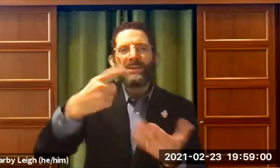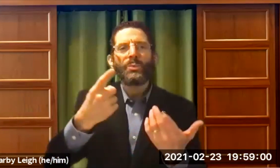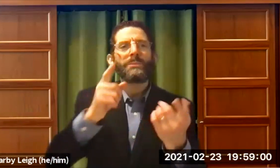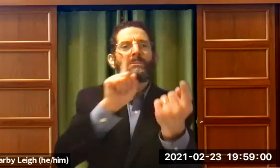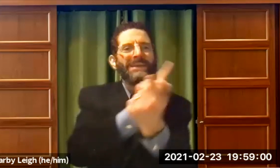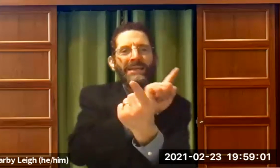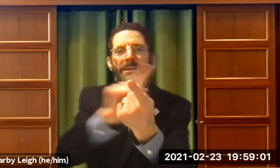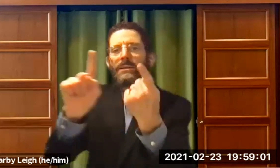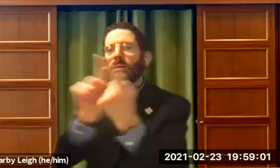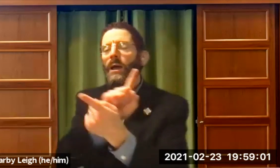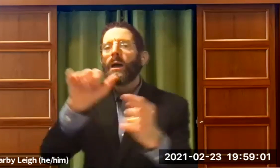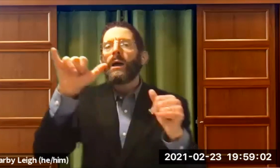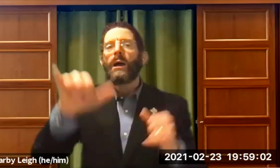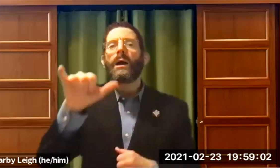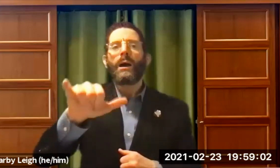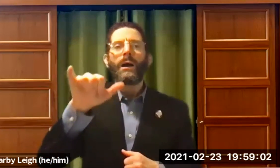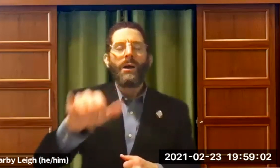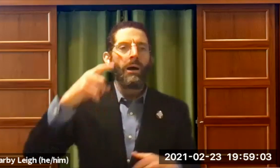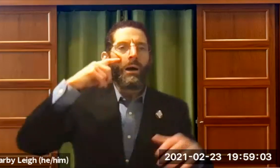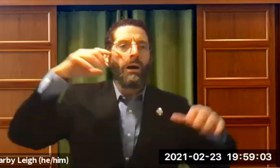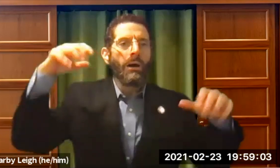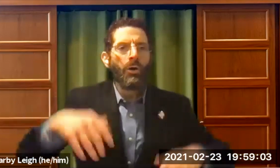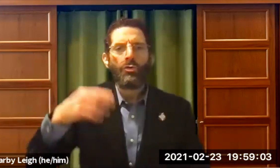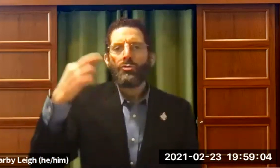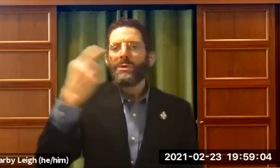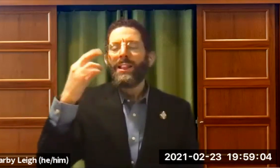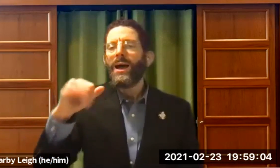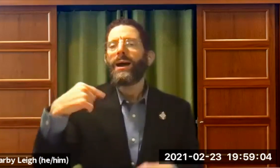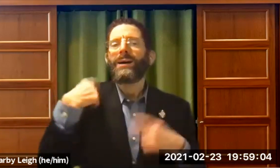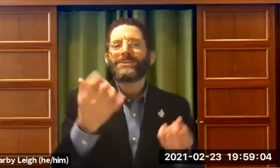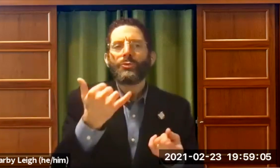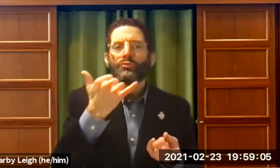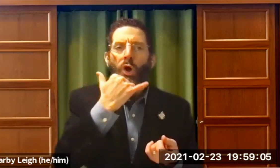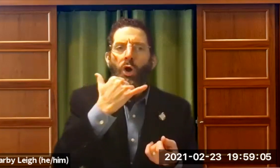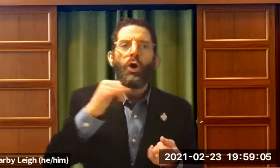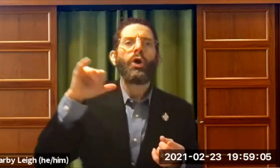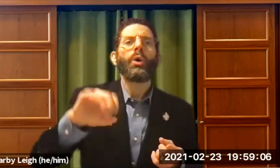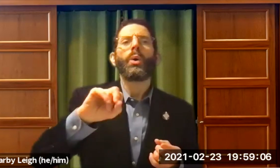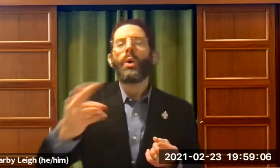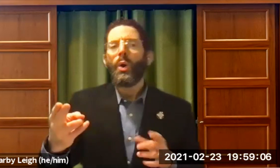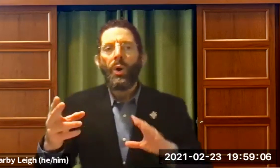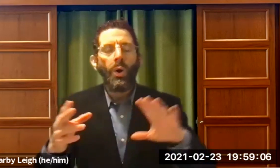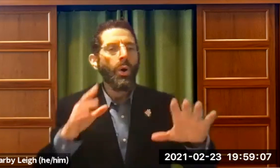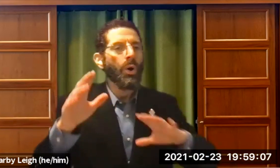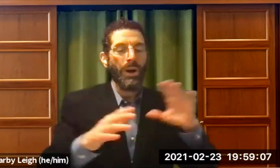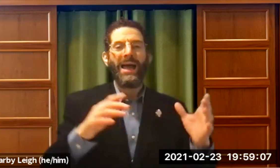a lot to learn. We meet lots of people. We are shocked. We will eyes some things are wrong --